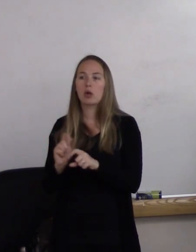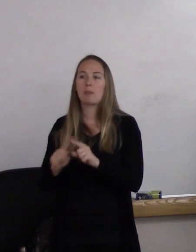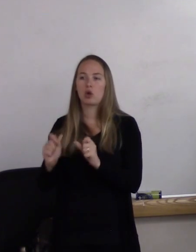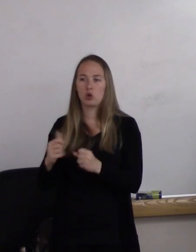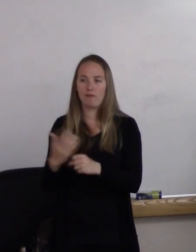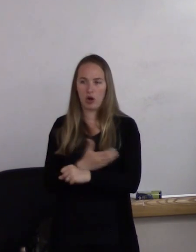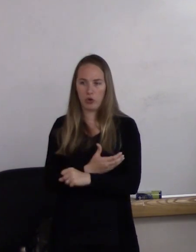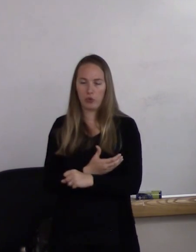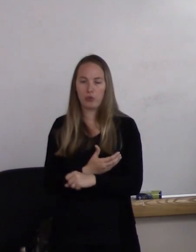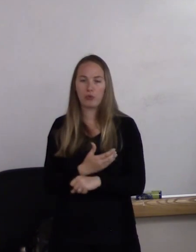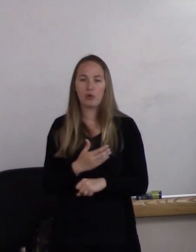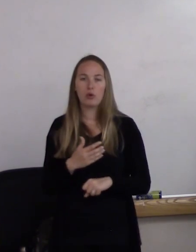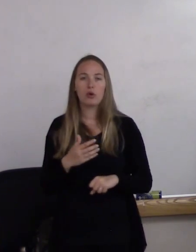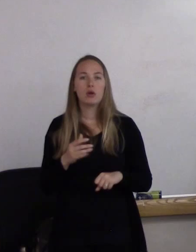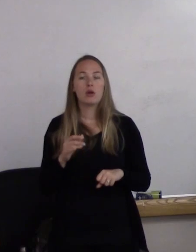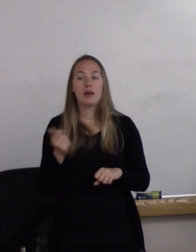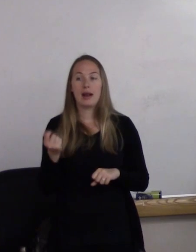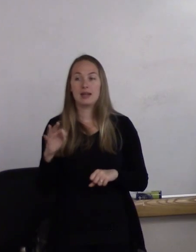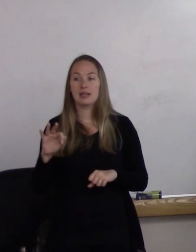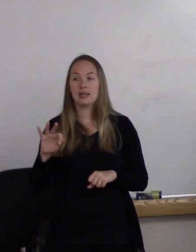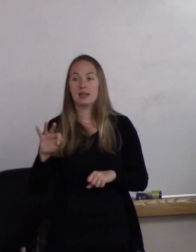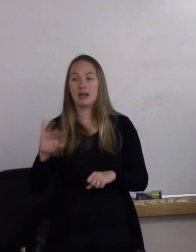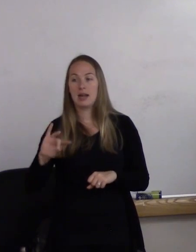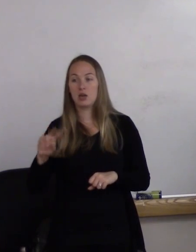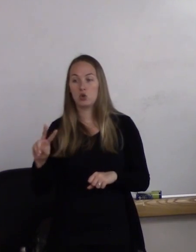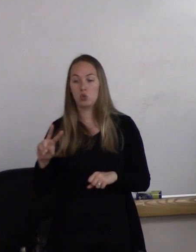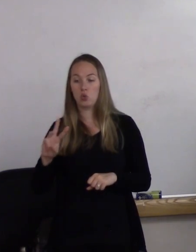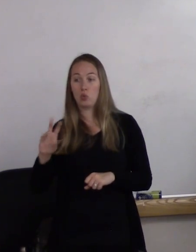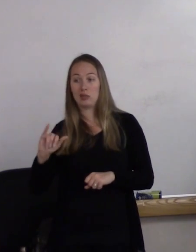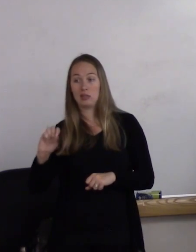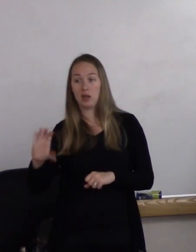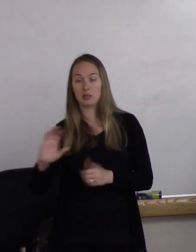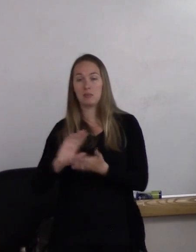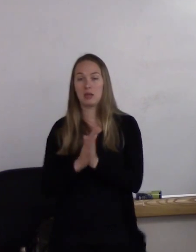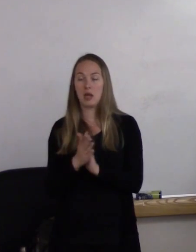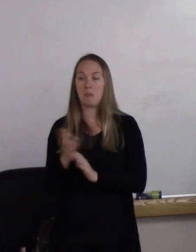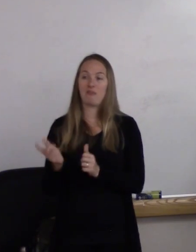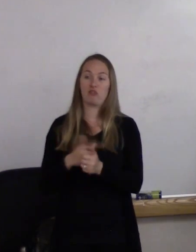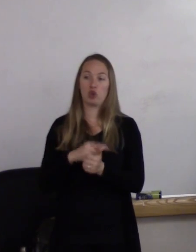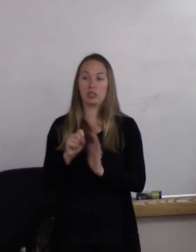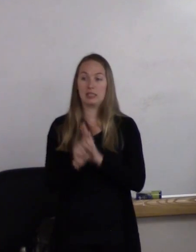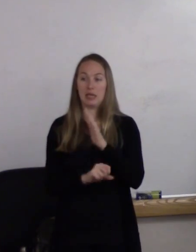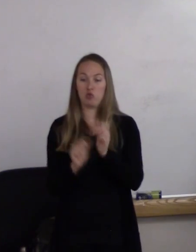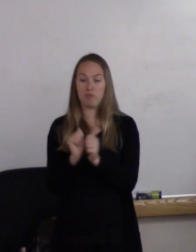In 1982, Wisconsin became the first state to pass a gay rights law.